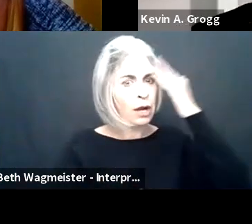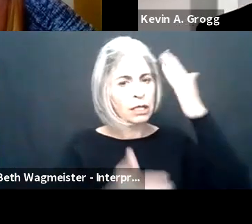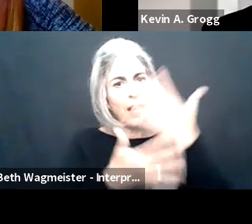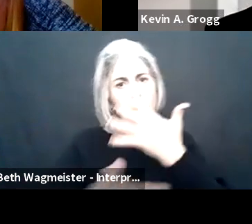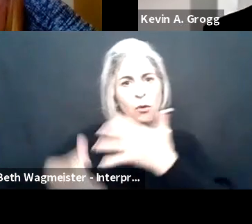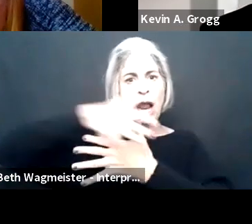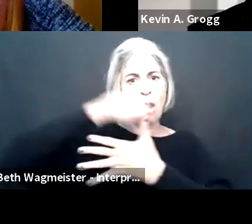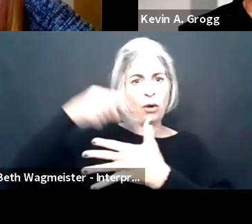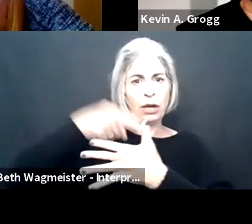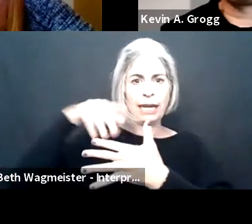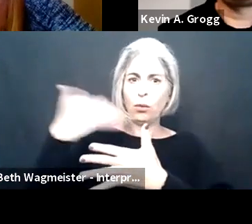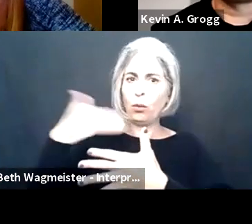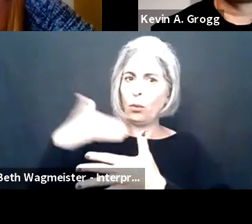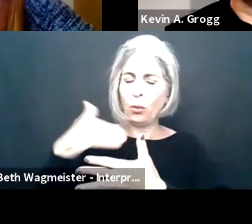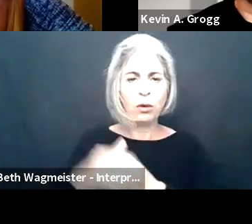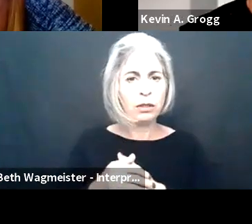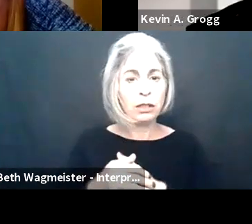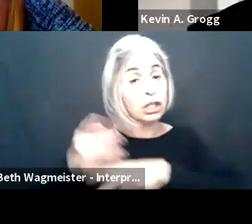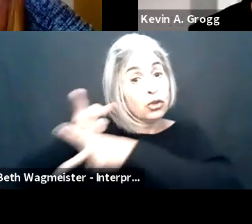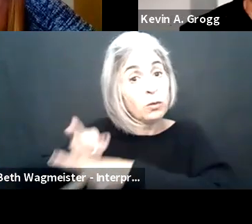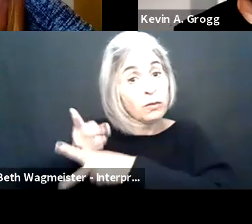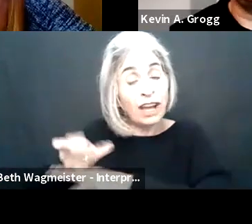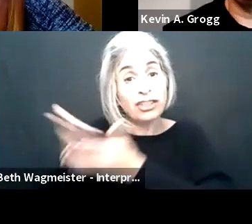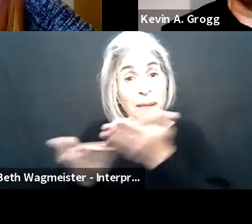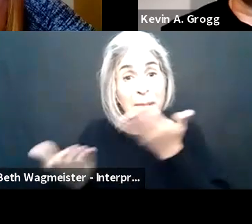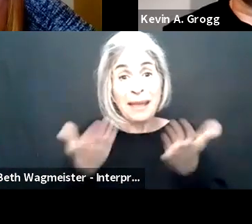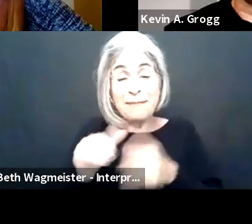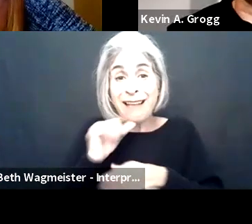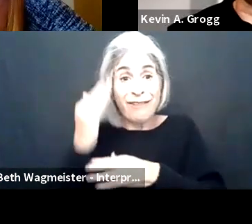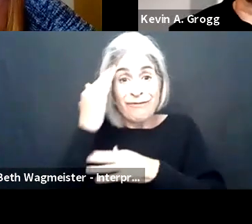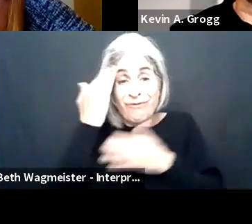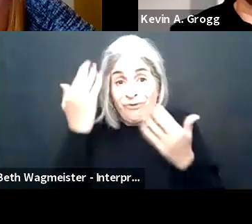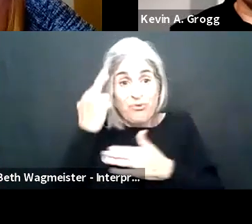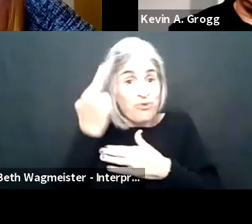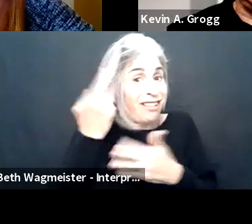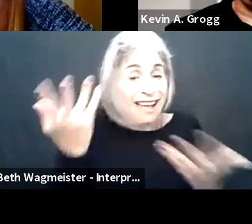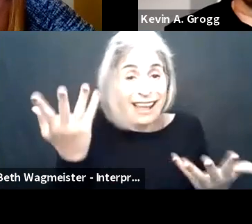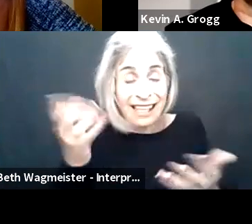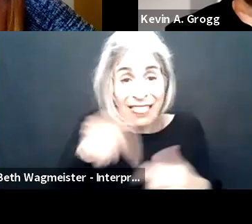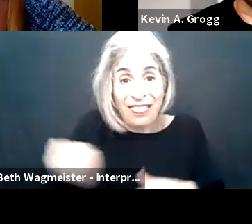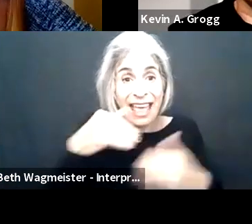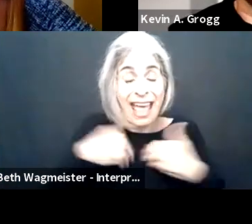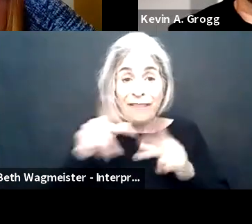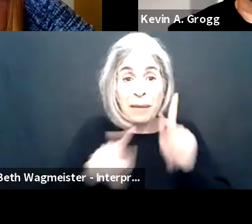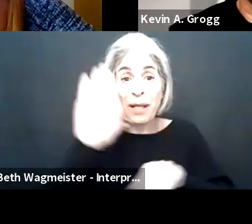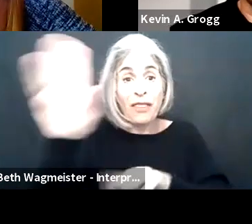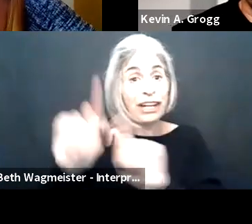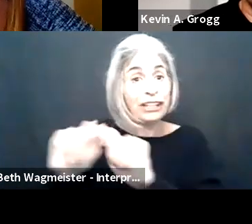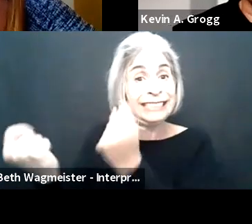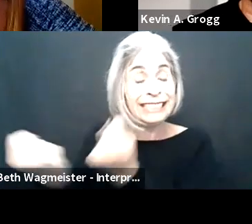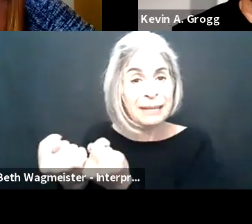workplace. And awareness is so key because, like you said, there are supervisors who may